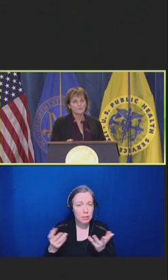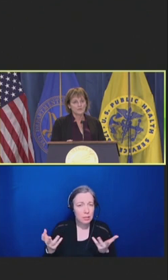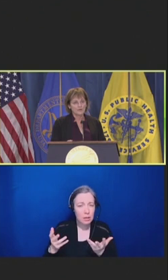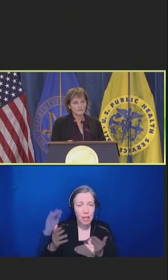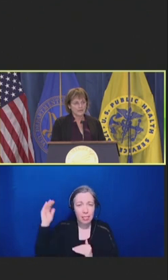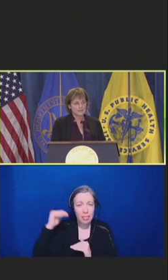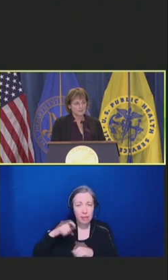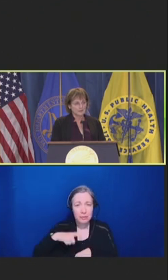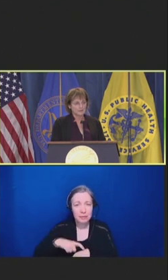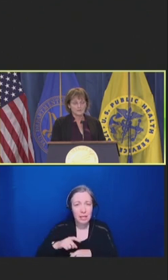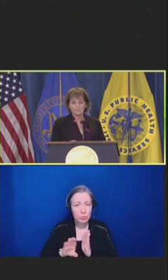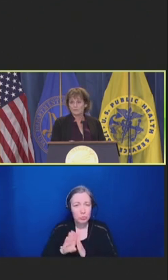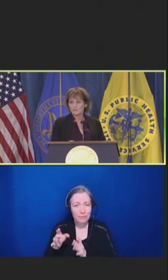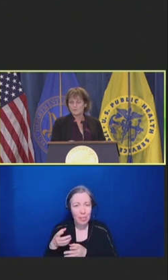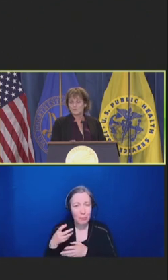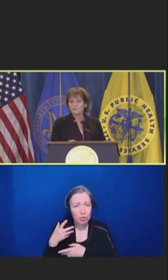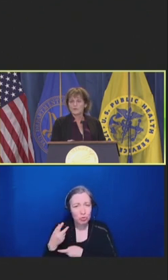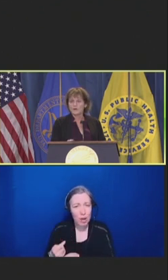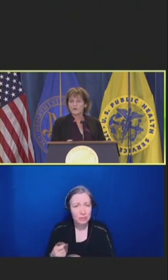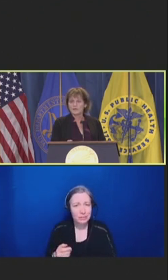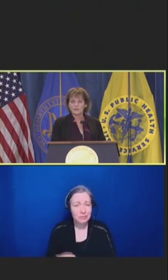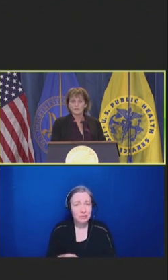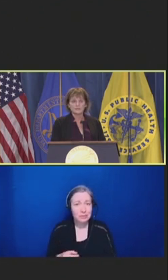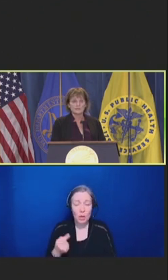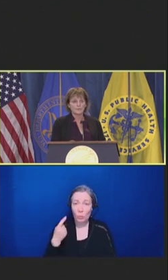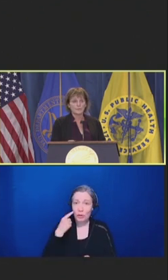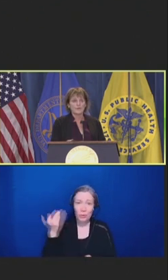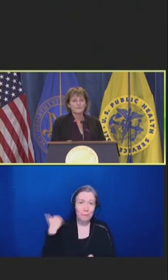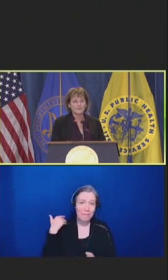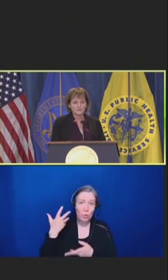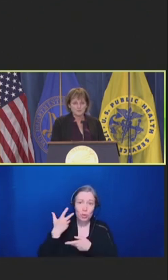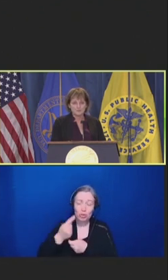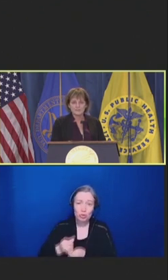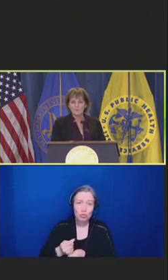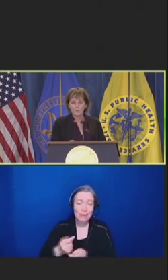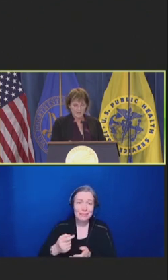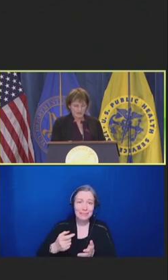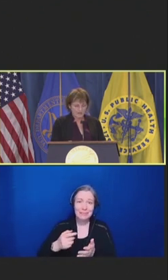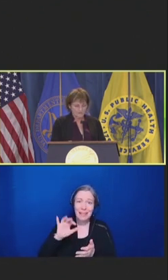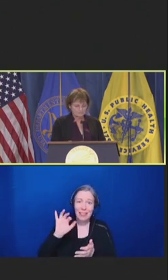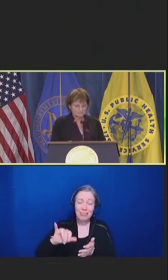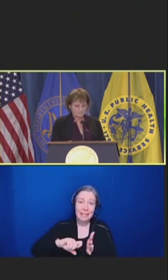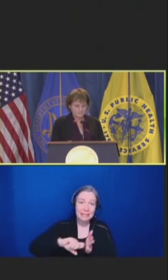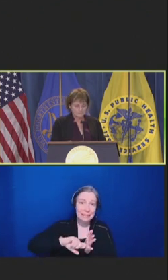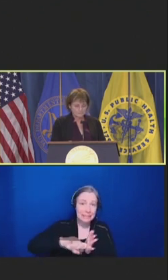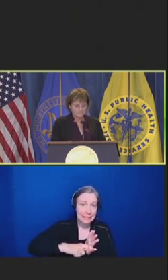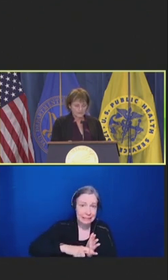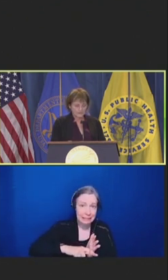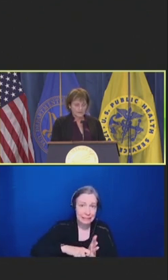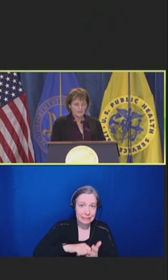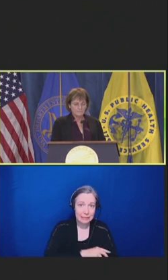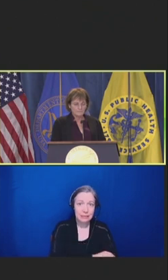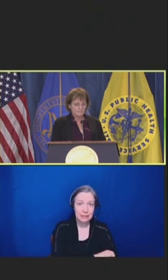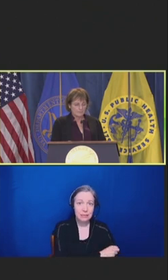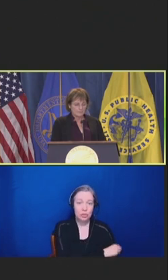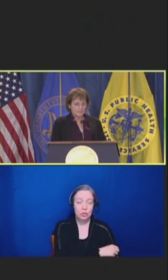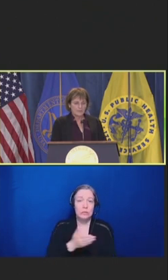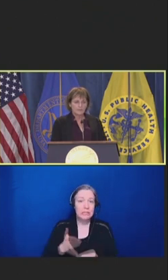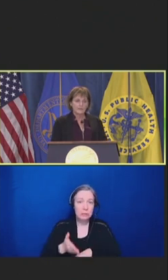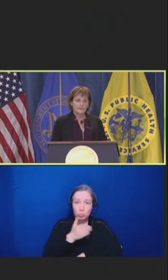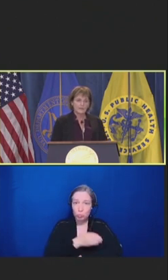our vaccine rates, improving our adherence to the wonderful treatments that we have.